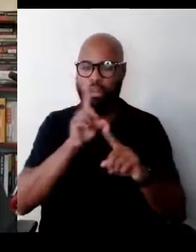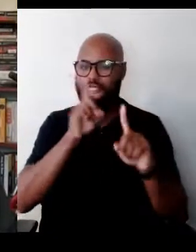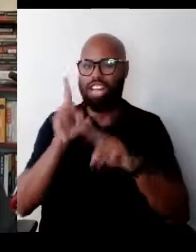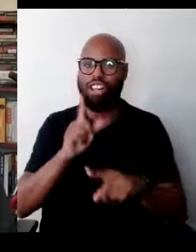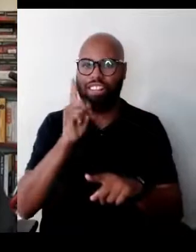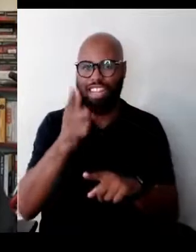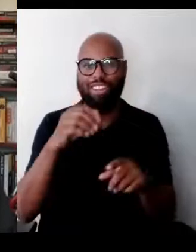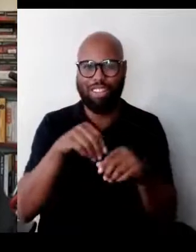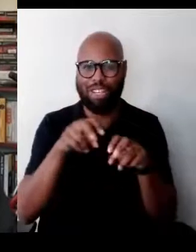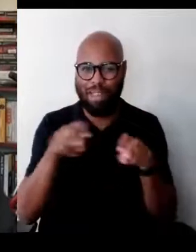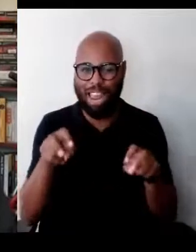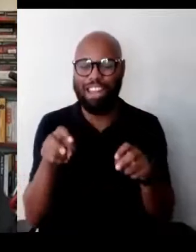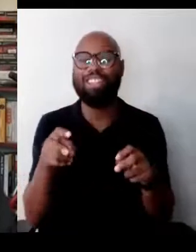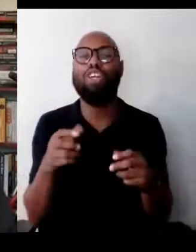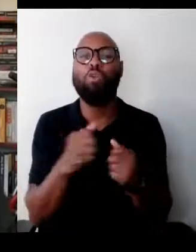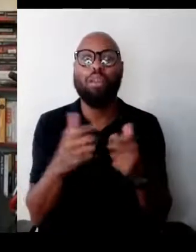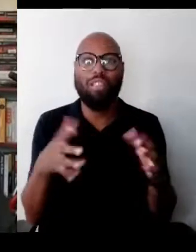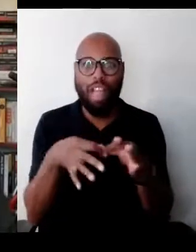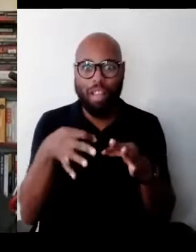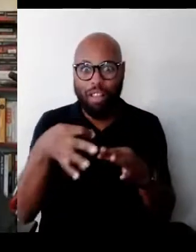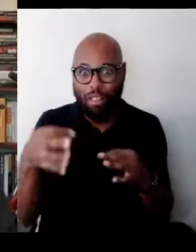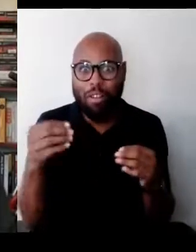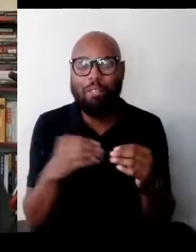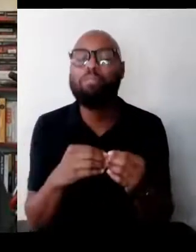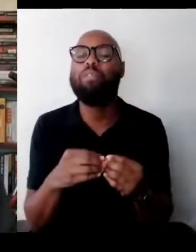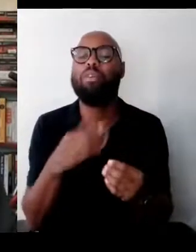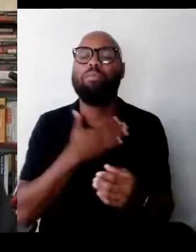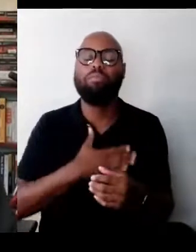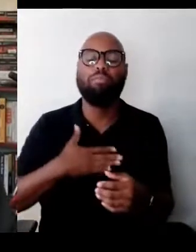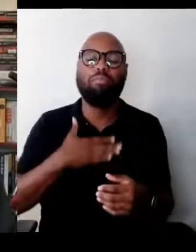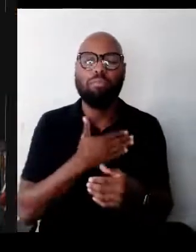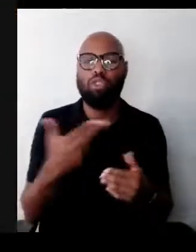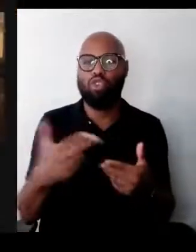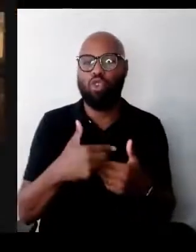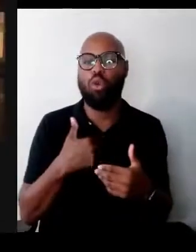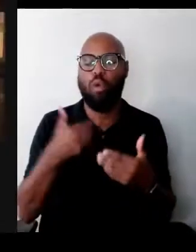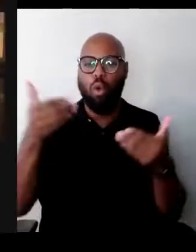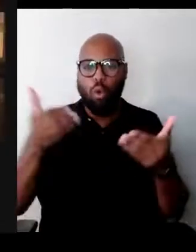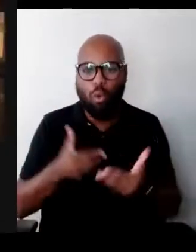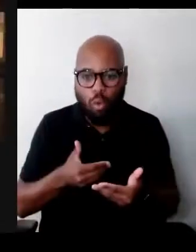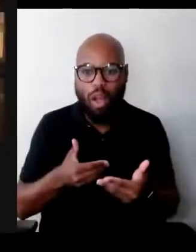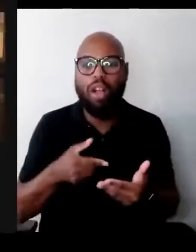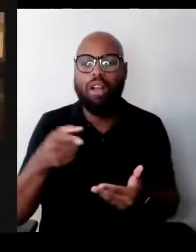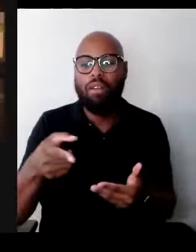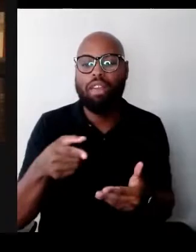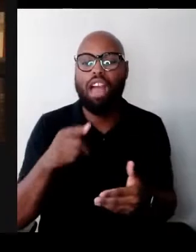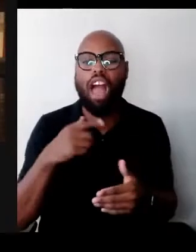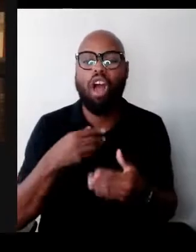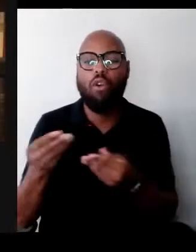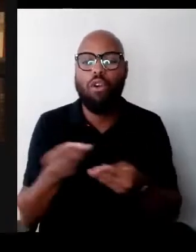please join me in welcoming our moderator. Rabbi Shai Held, President and Dean of Hadar.